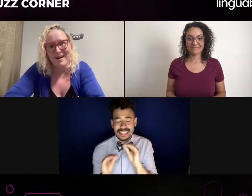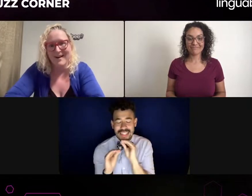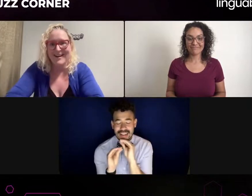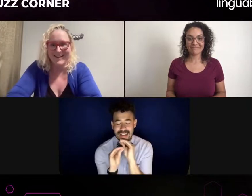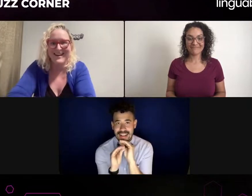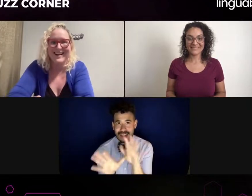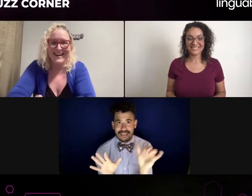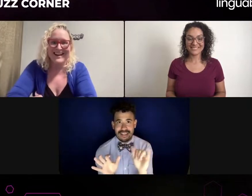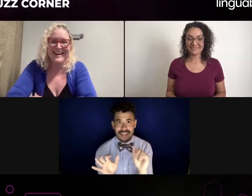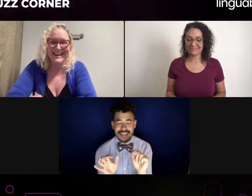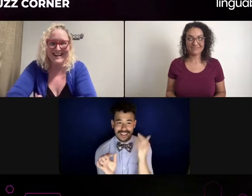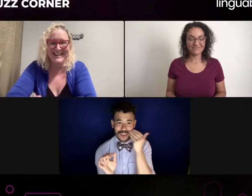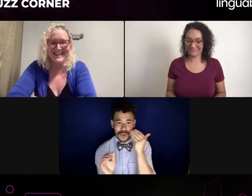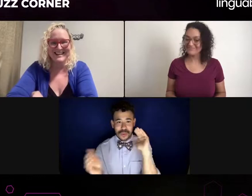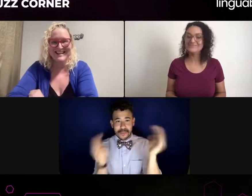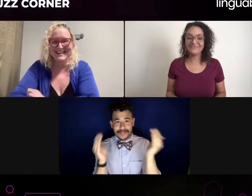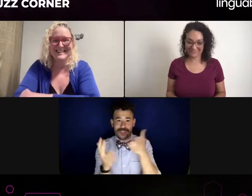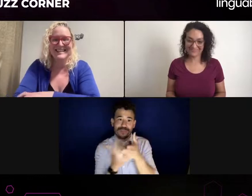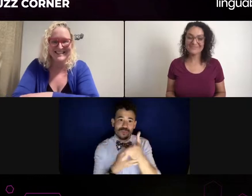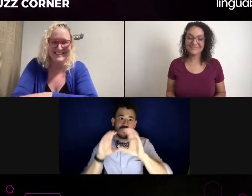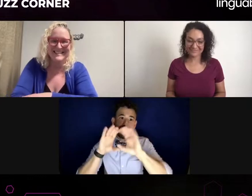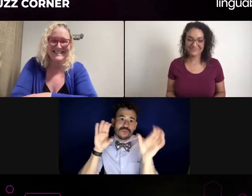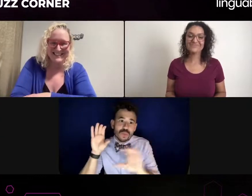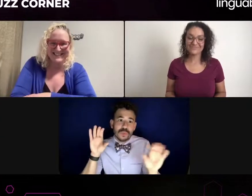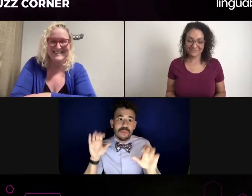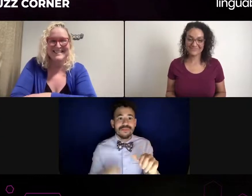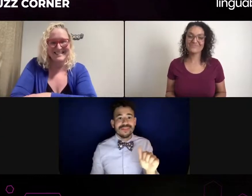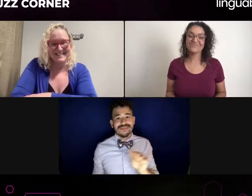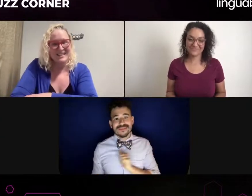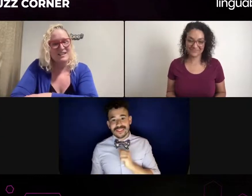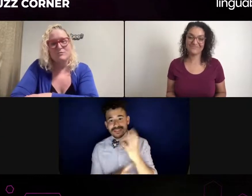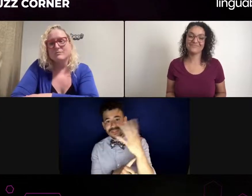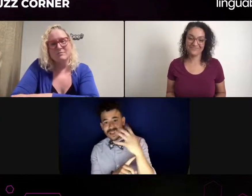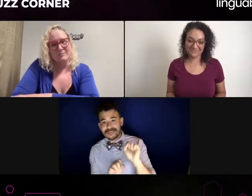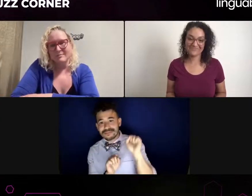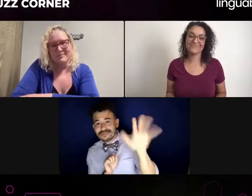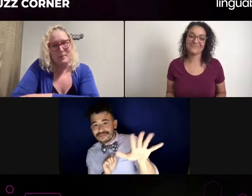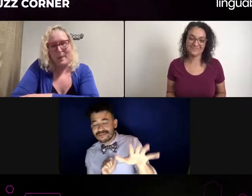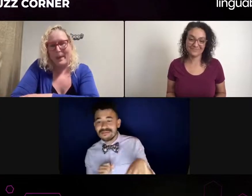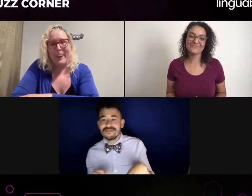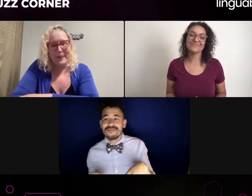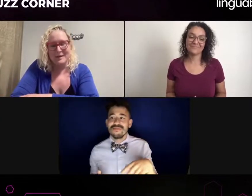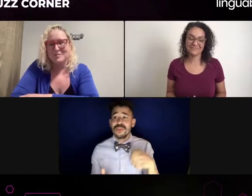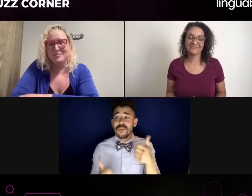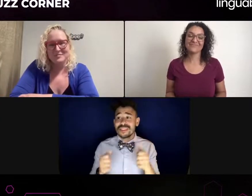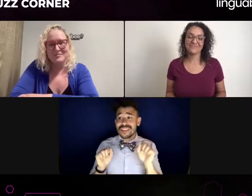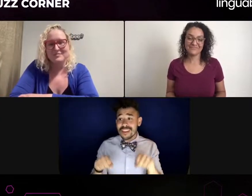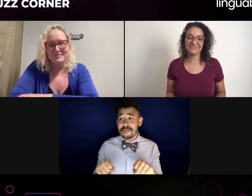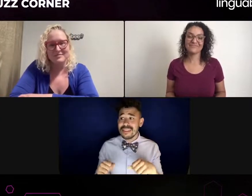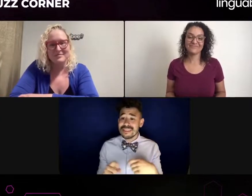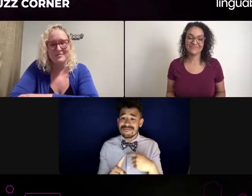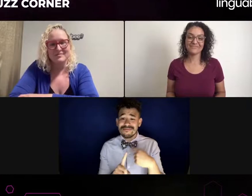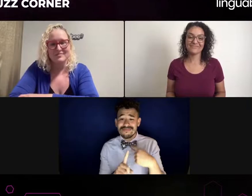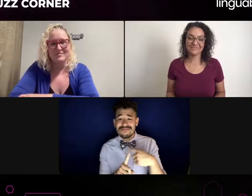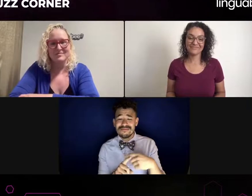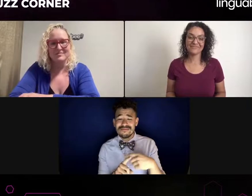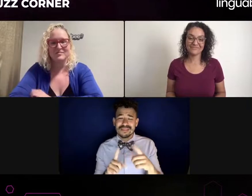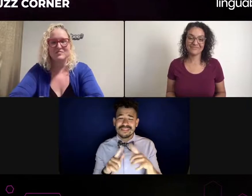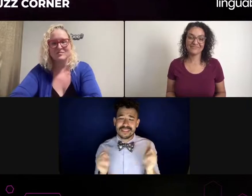But secondly, I've been thinking. When you were talking about interpreters who want to become actors